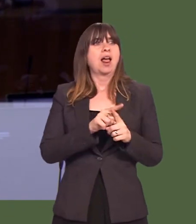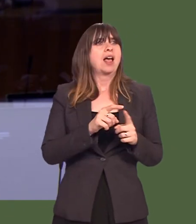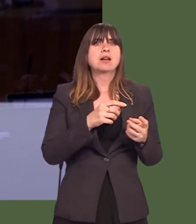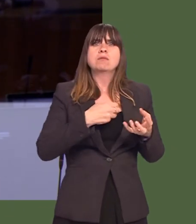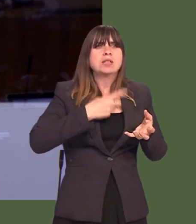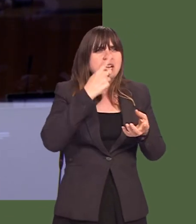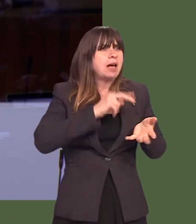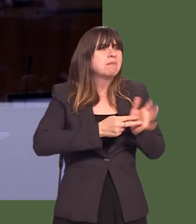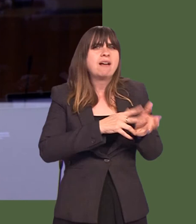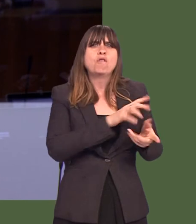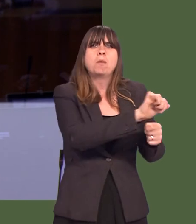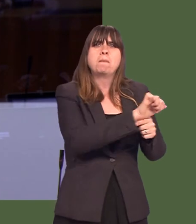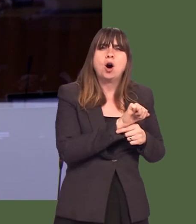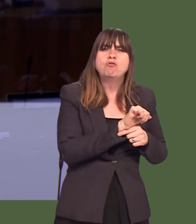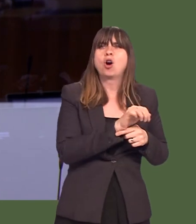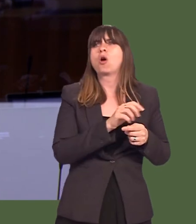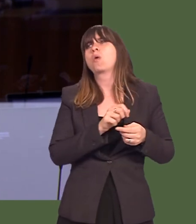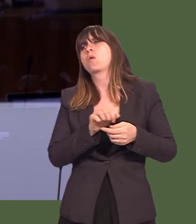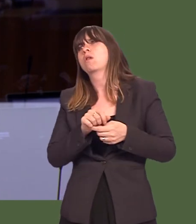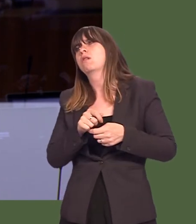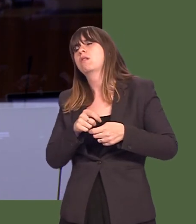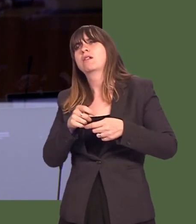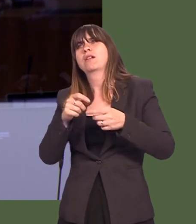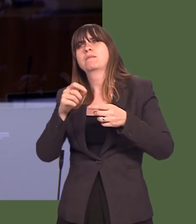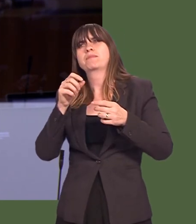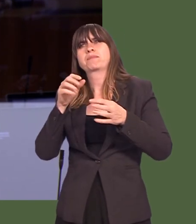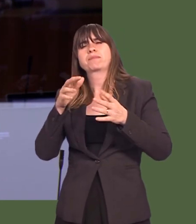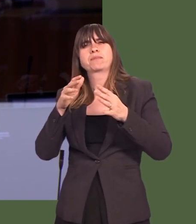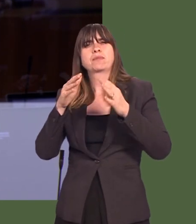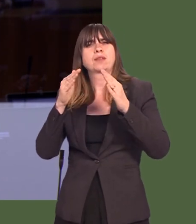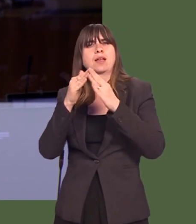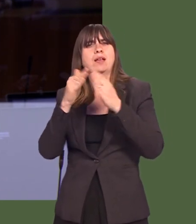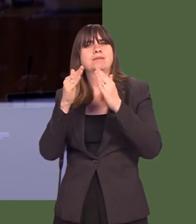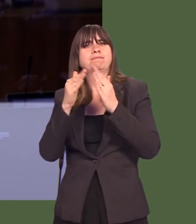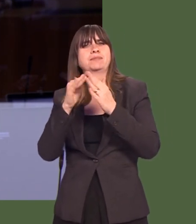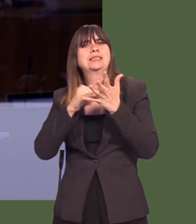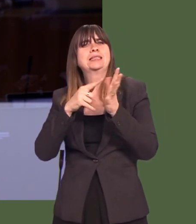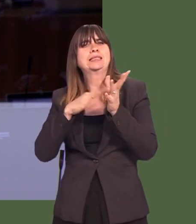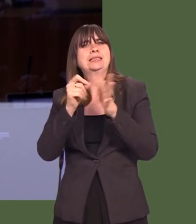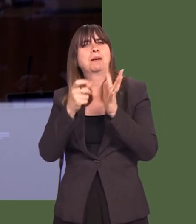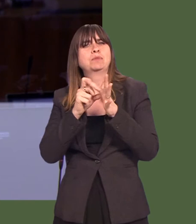ranging from borrowing to income tax powers and stamp duty. Whatever you want to do with those taxes in the futureówhether you want to leave them